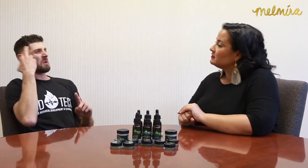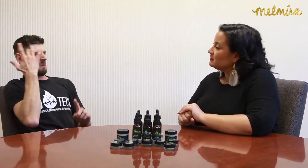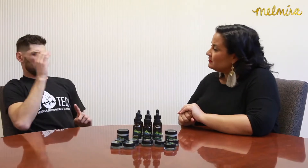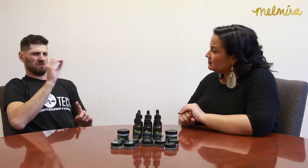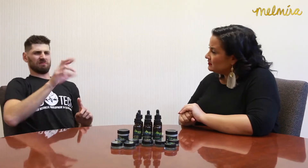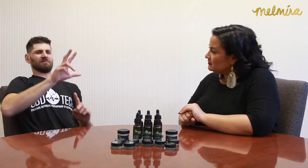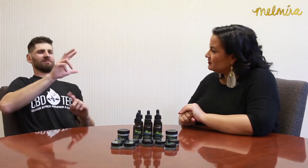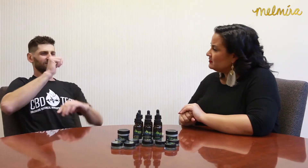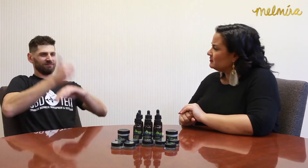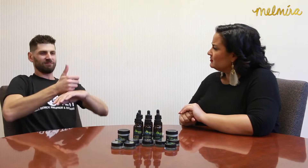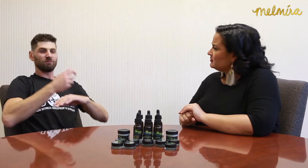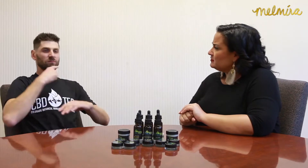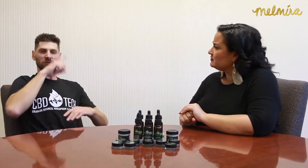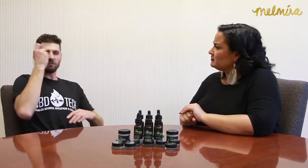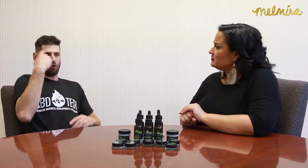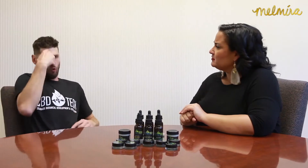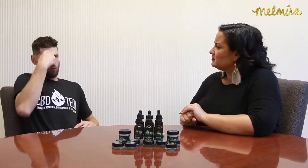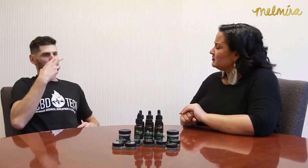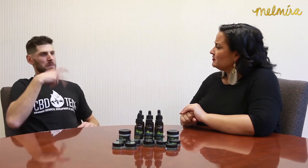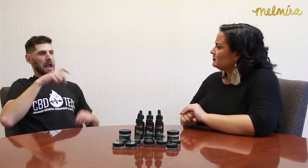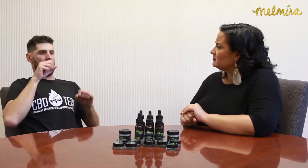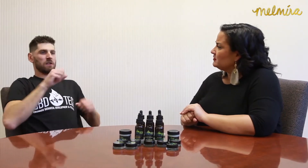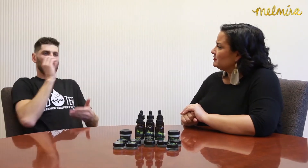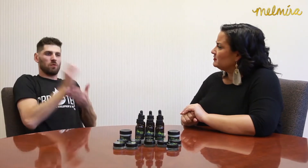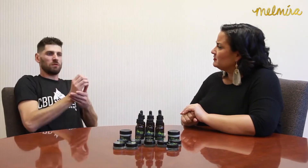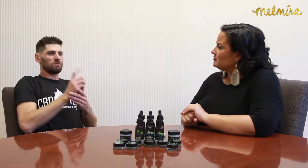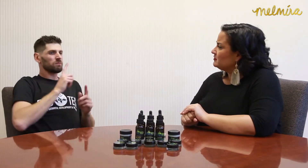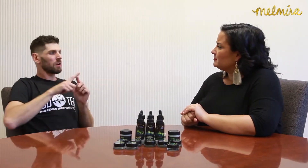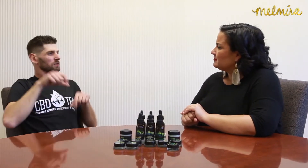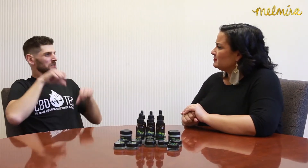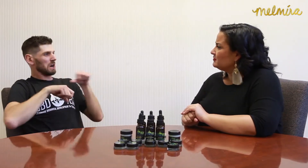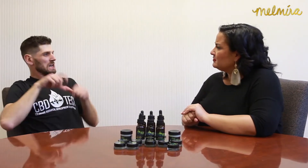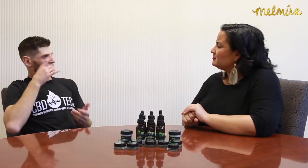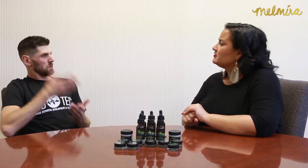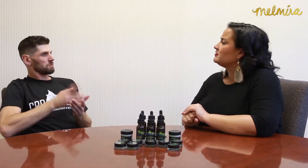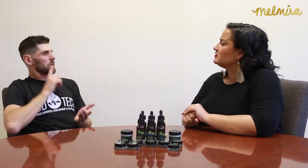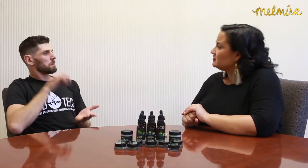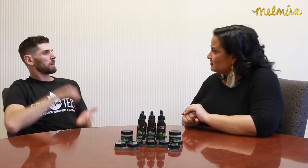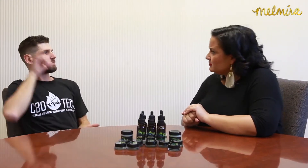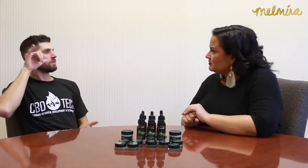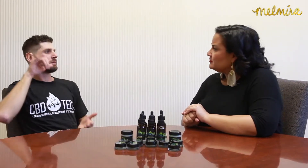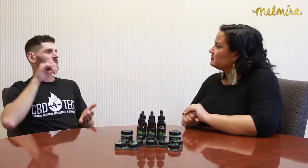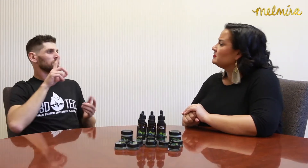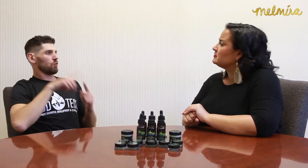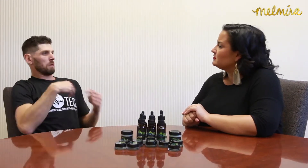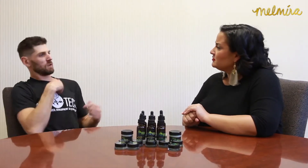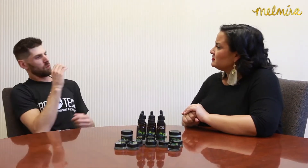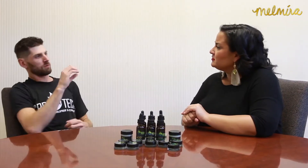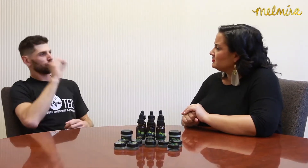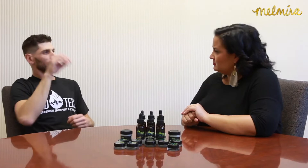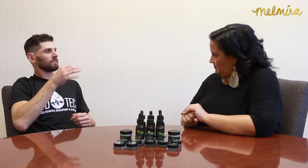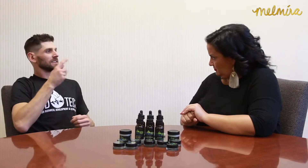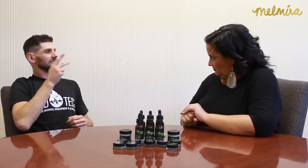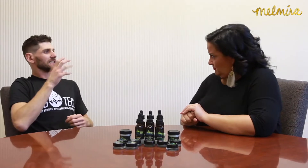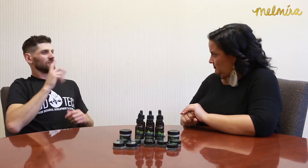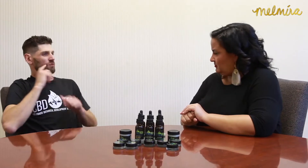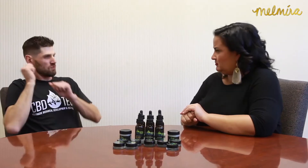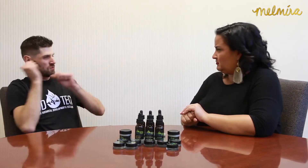The reason why that 0.3% threshold was established is because it was thought that hemp can get it to zero, but science proves it's impossible to have 0% THC.